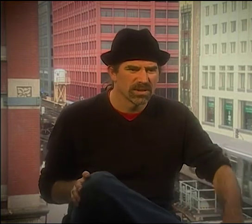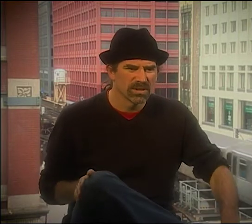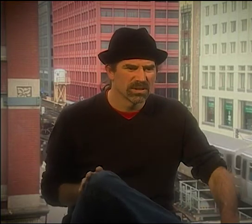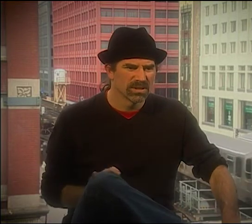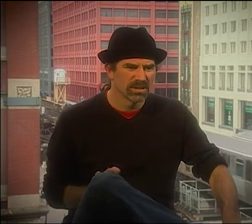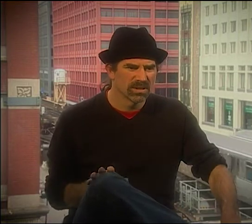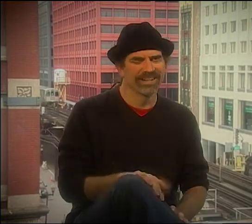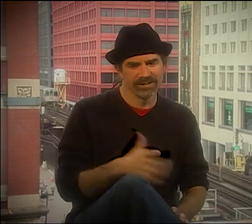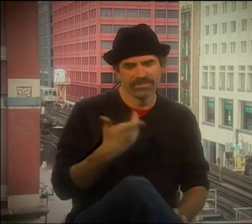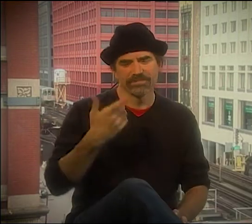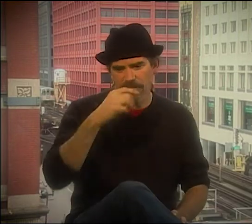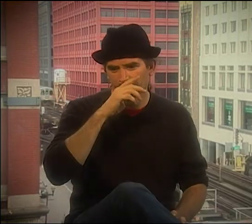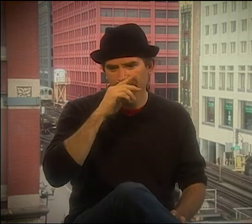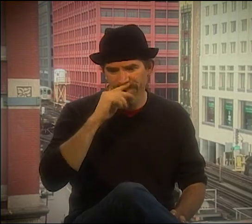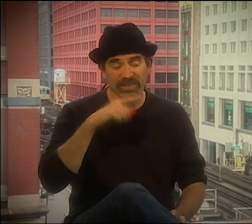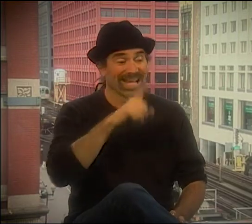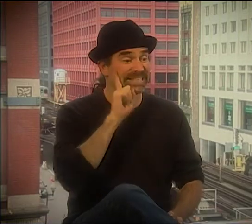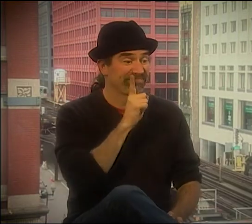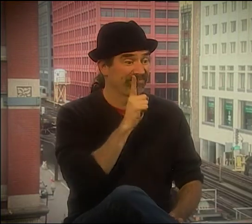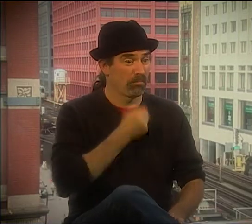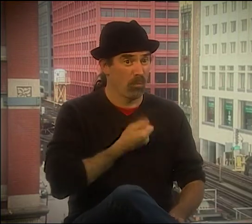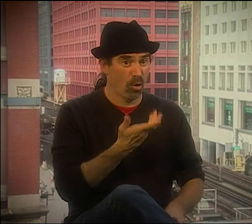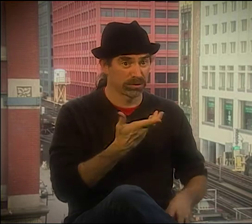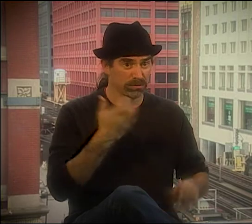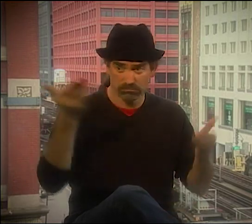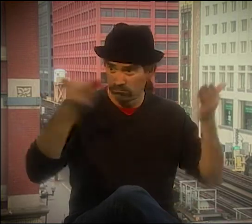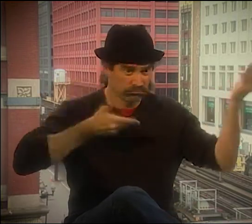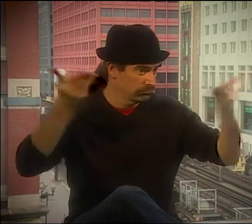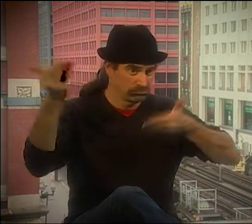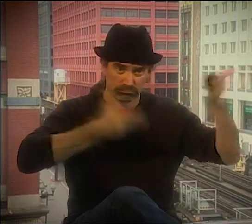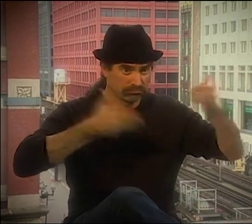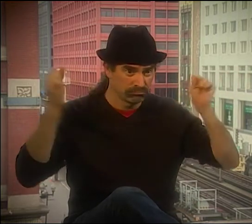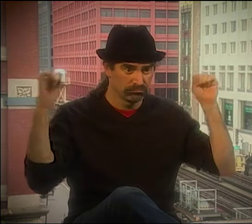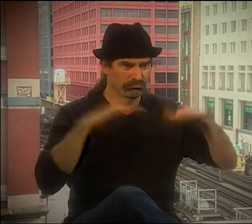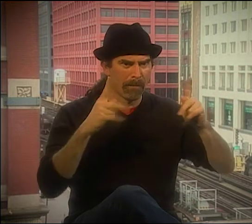AND HAVE IT INSIDE OF THEM. THEY NEED TO TAKE THOSE HEARTS AND SOULS AND CARRY IT